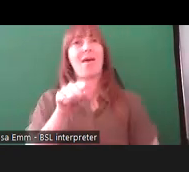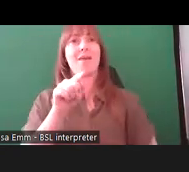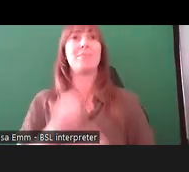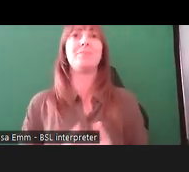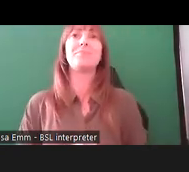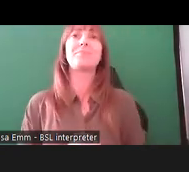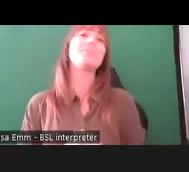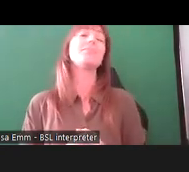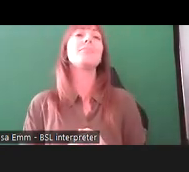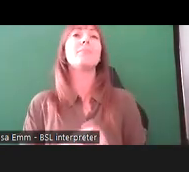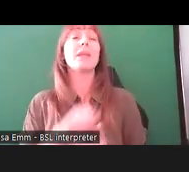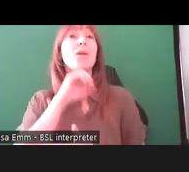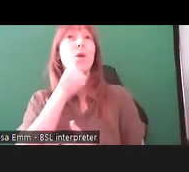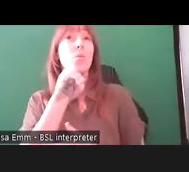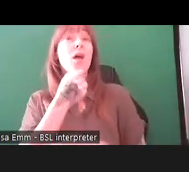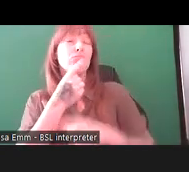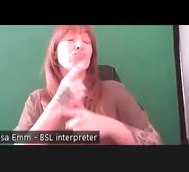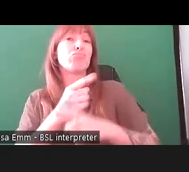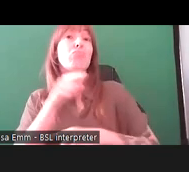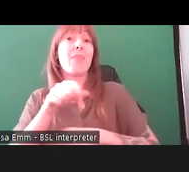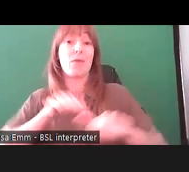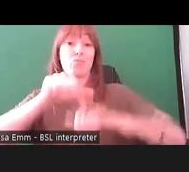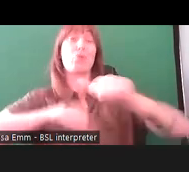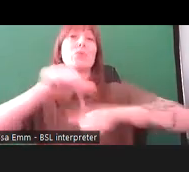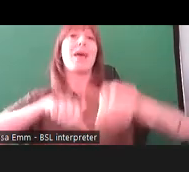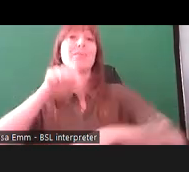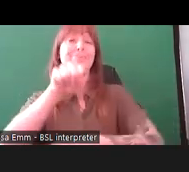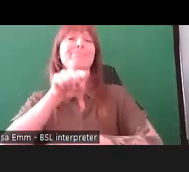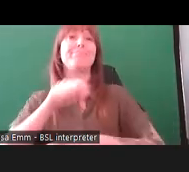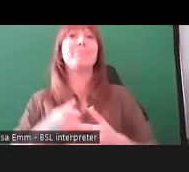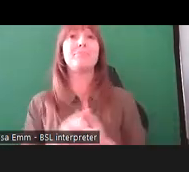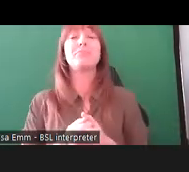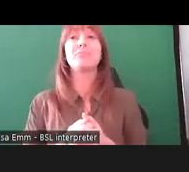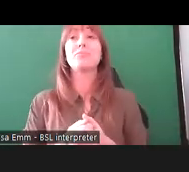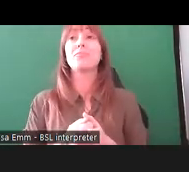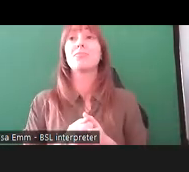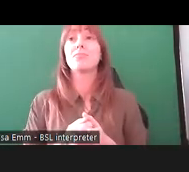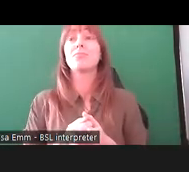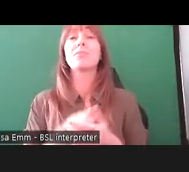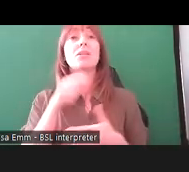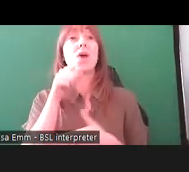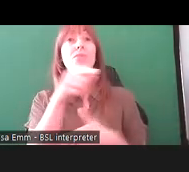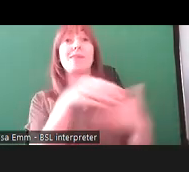So, I'll talk a bit about that process here. That steering group was set up then,